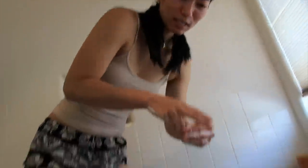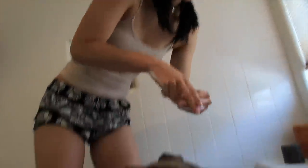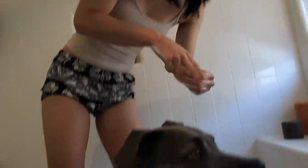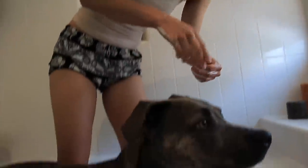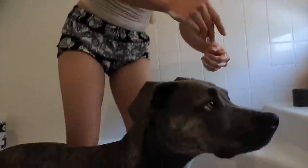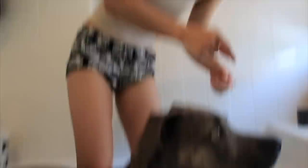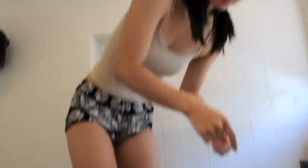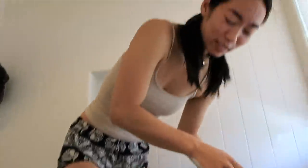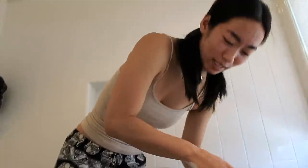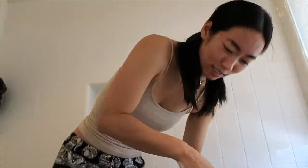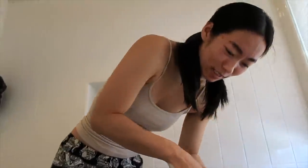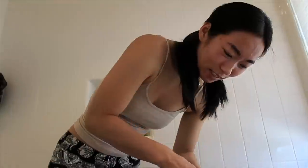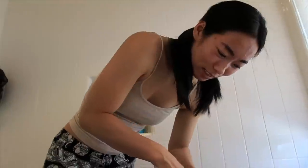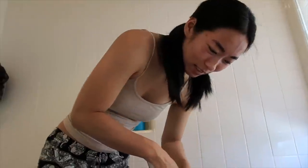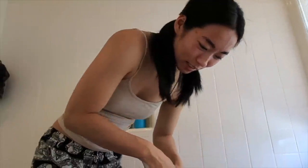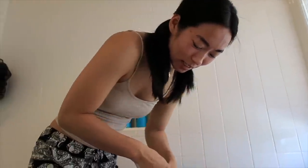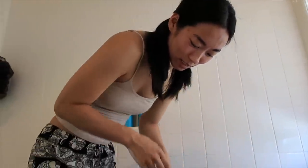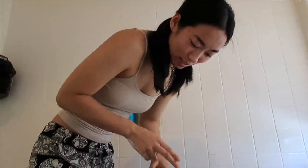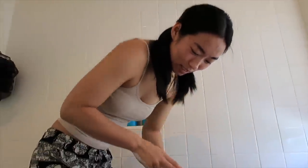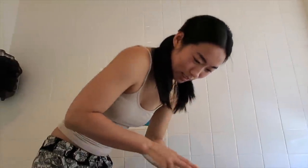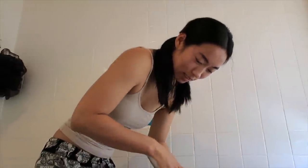Sit sit sit